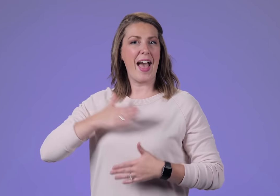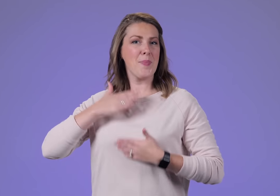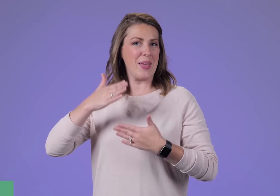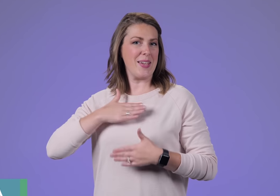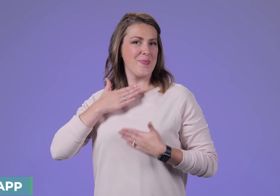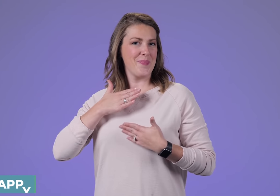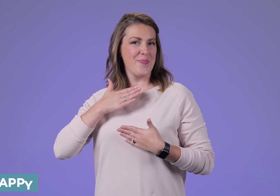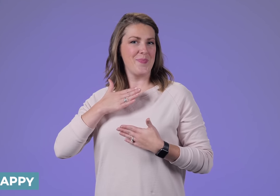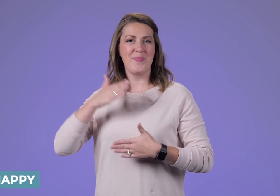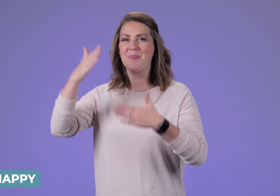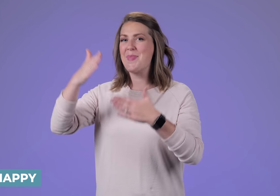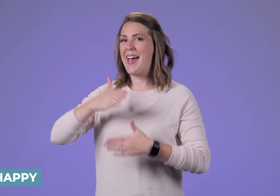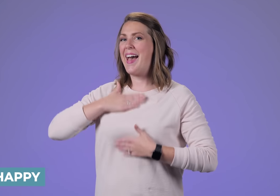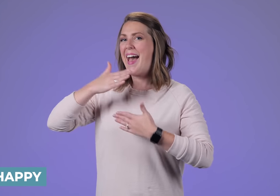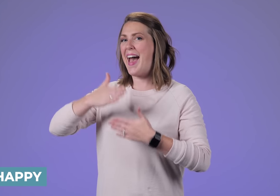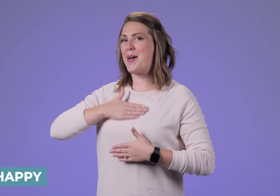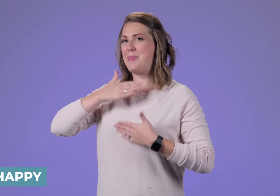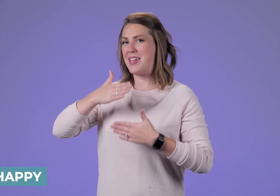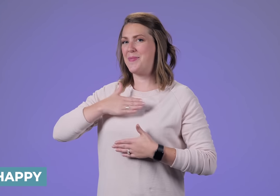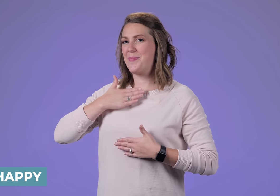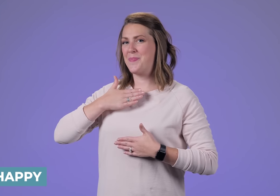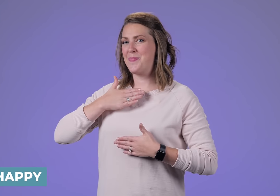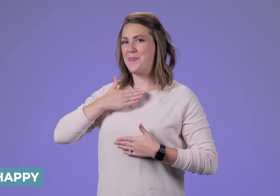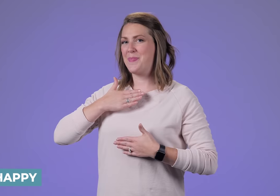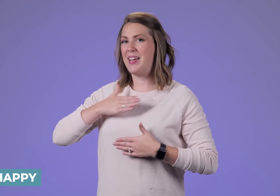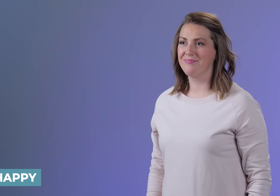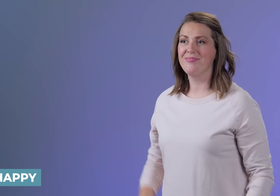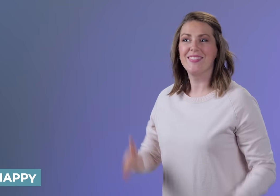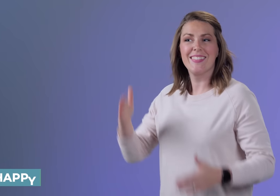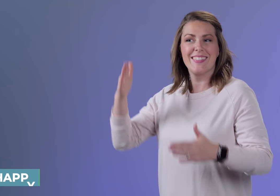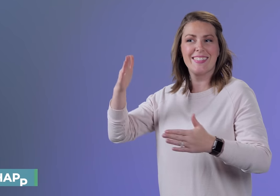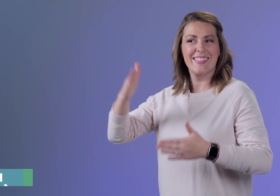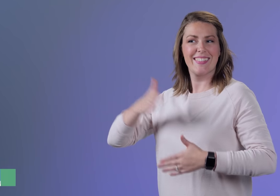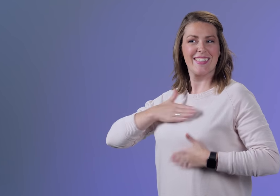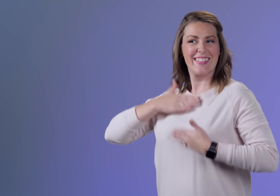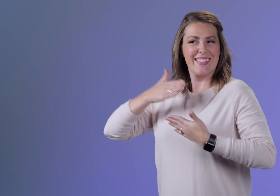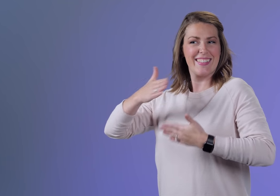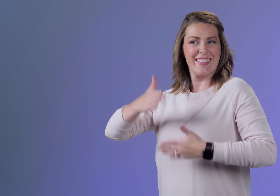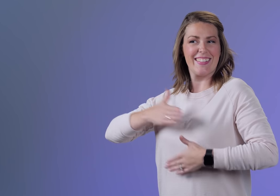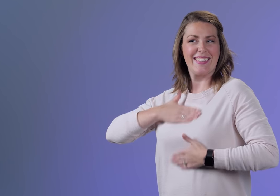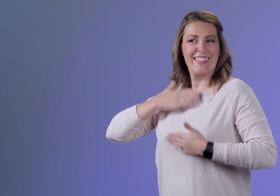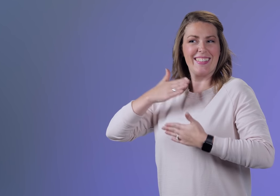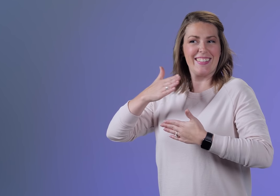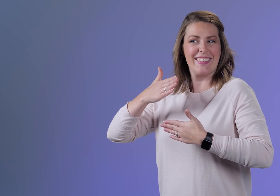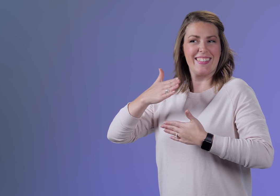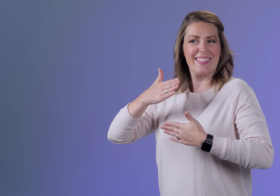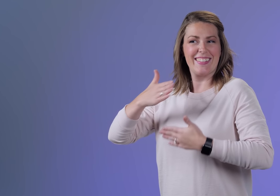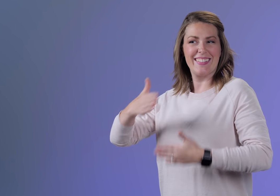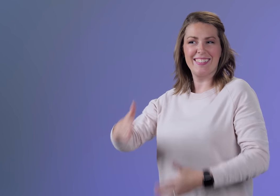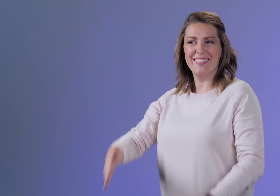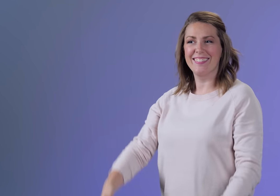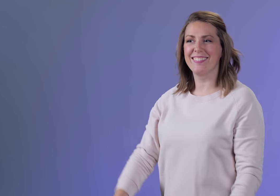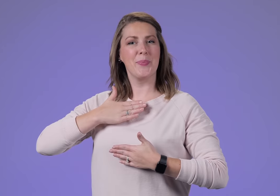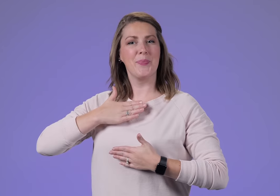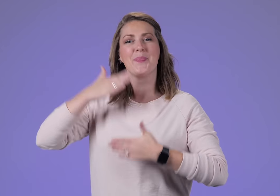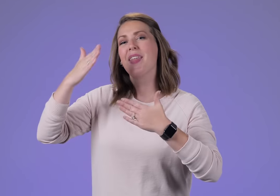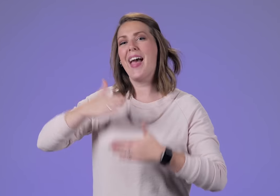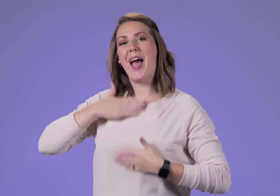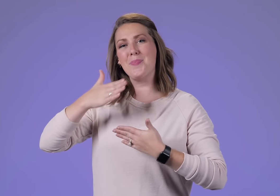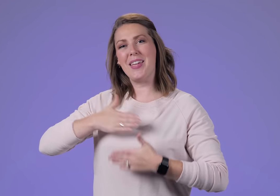HAPPY HAPPY Your hands are flat and they're on your chest moving up. HAPPY